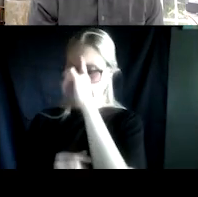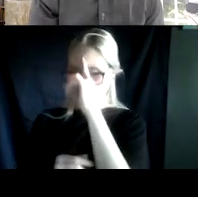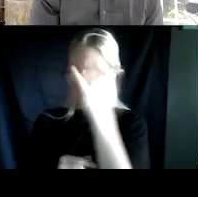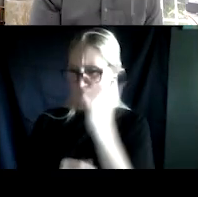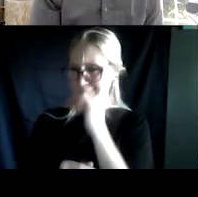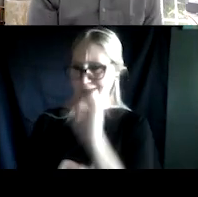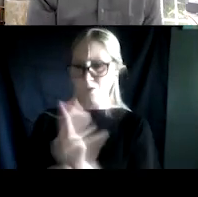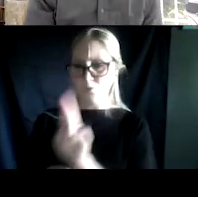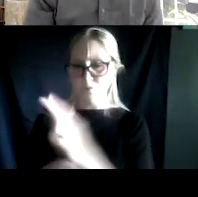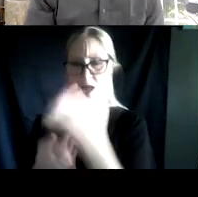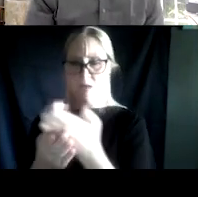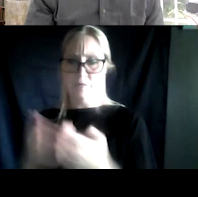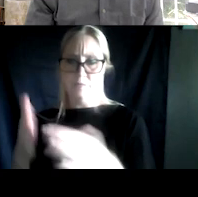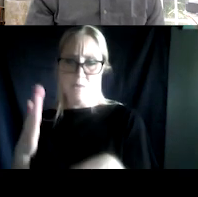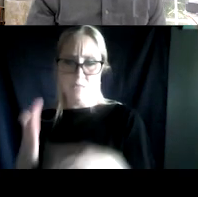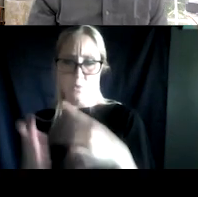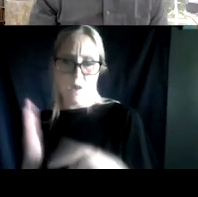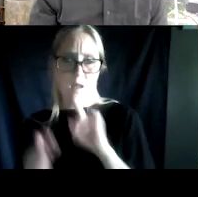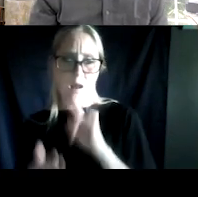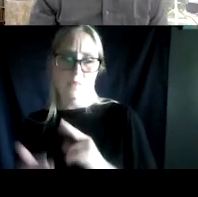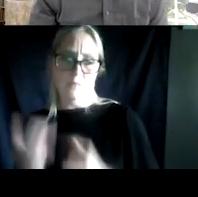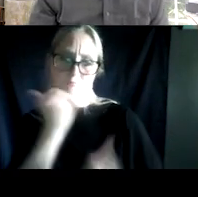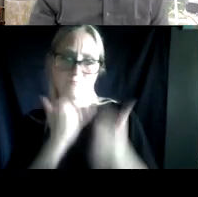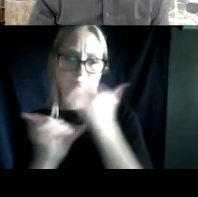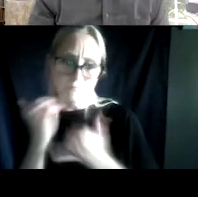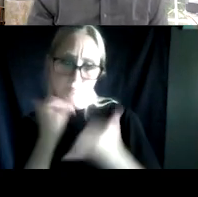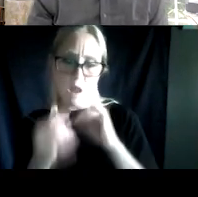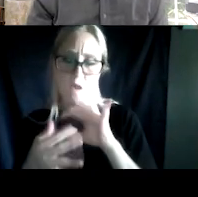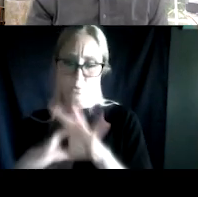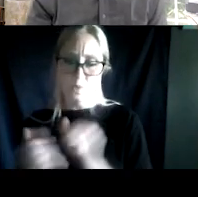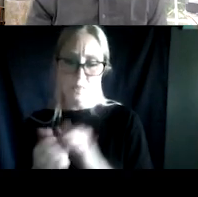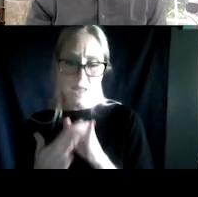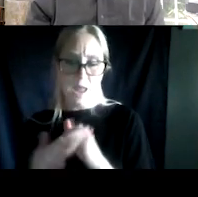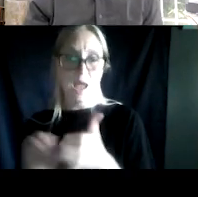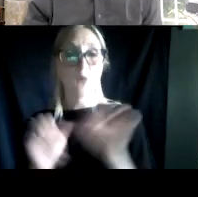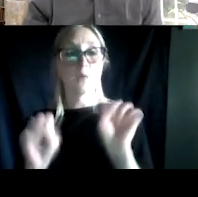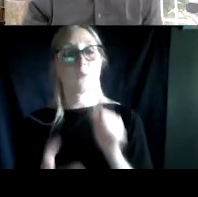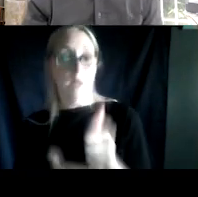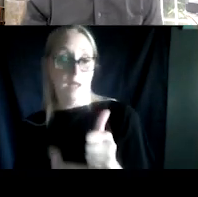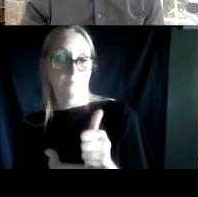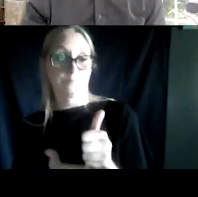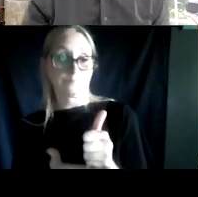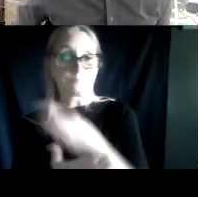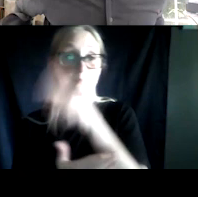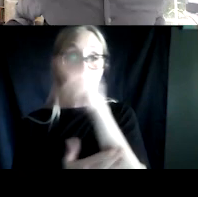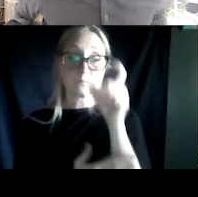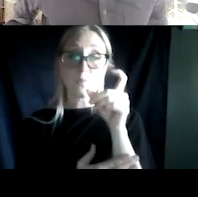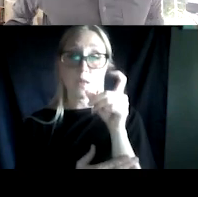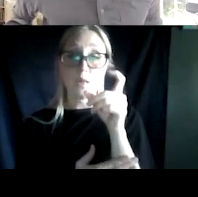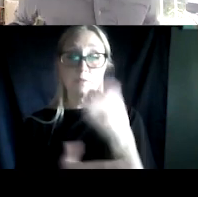What are the myths associated with them? And how can we help them in this particular population, because the evidence-based treatments have